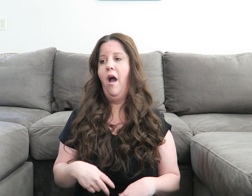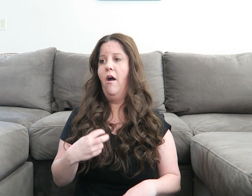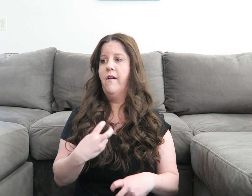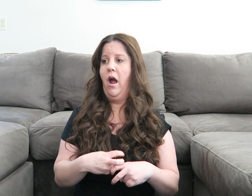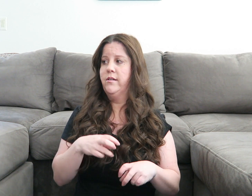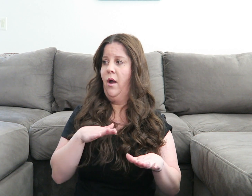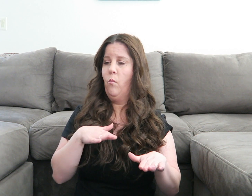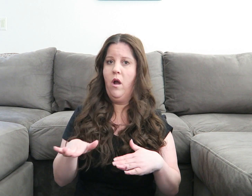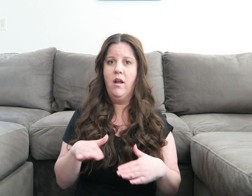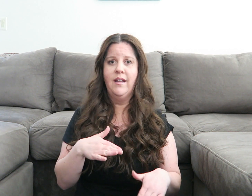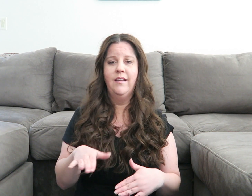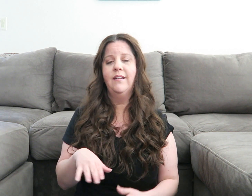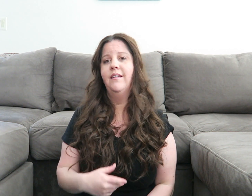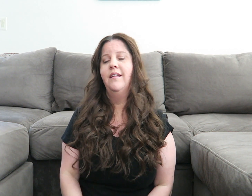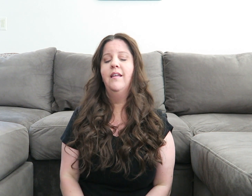I have a hard time walking